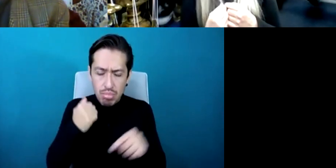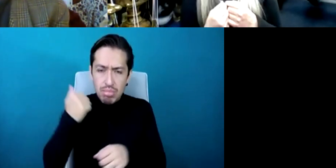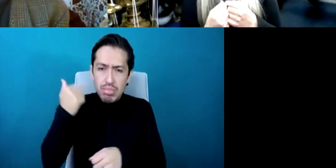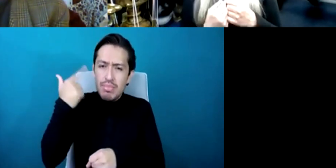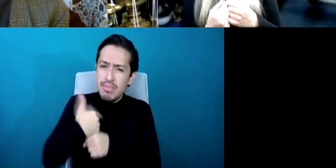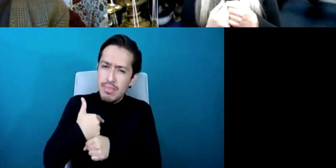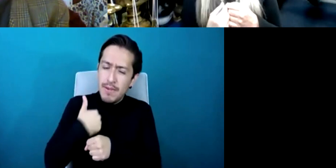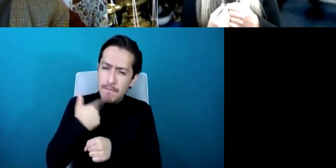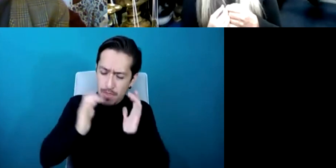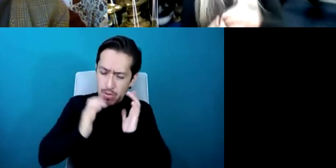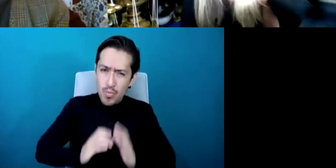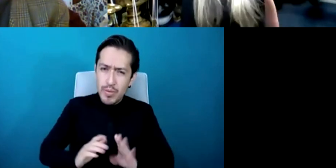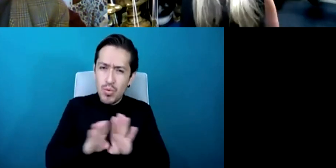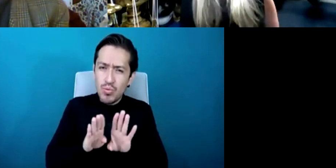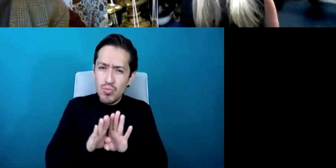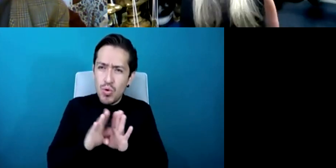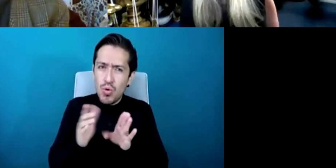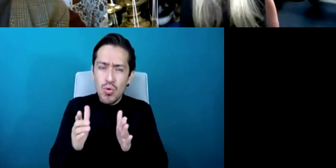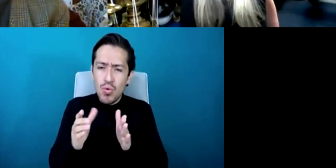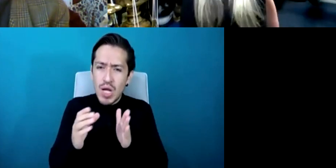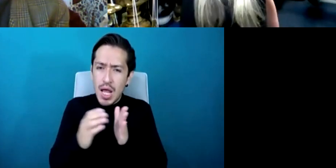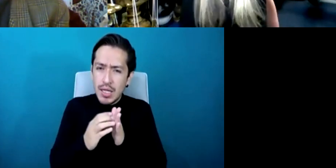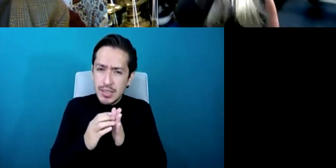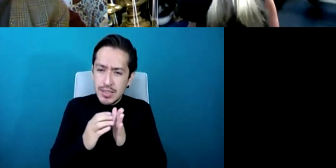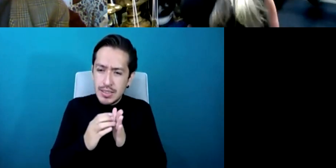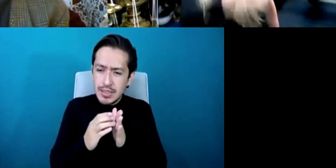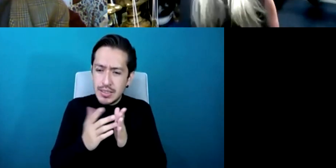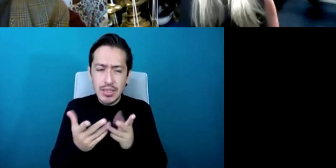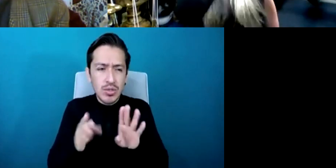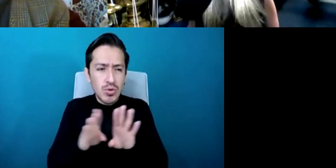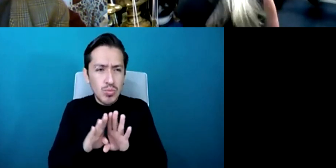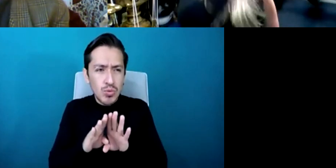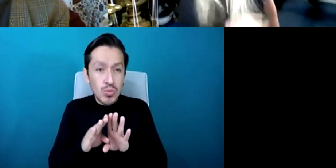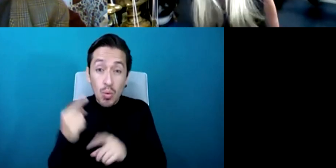and it's interesting that if you cover the top of a marimba resonator or a xylophone